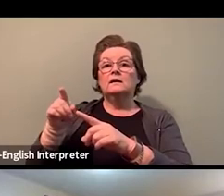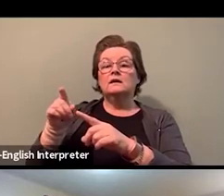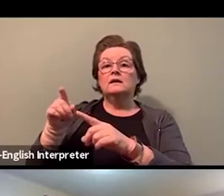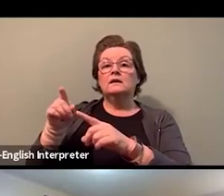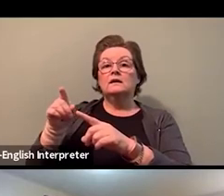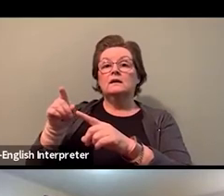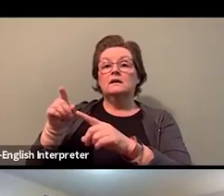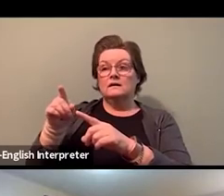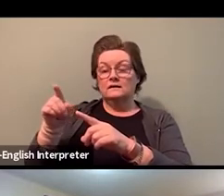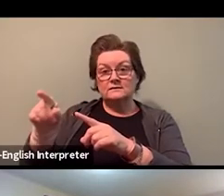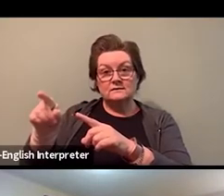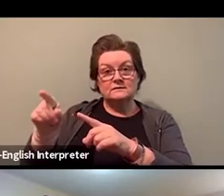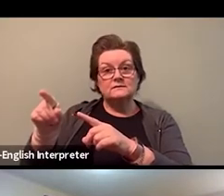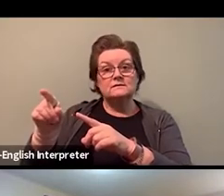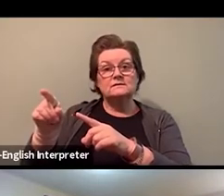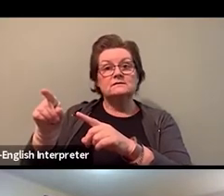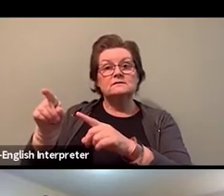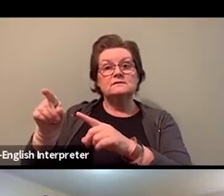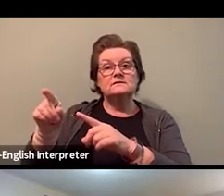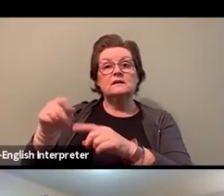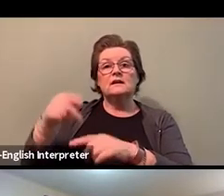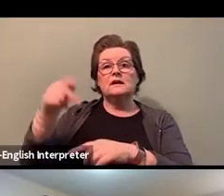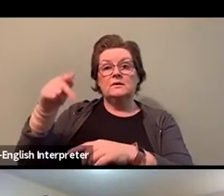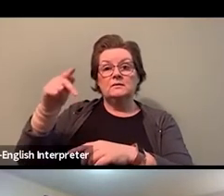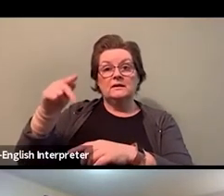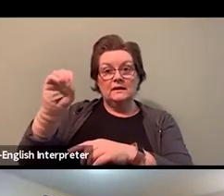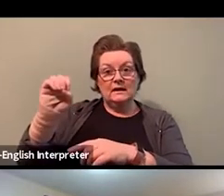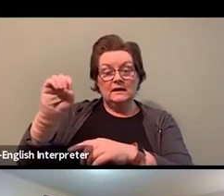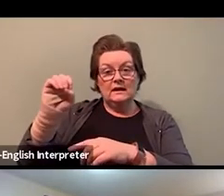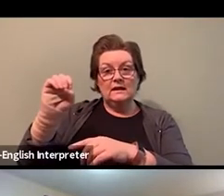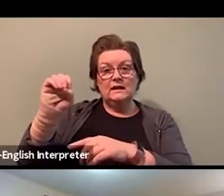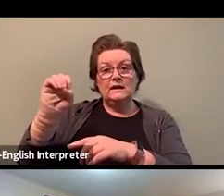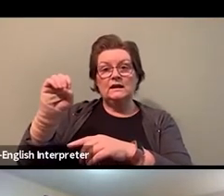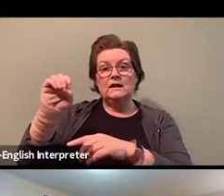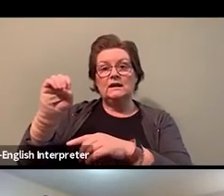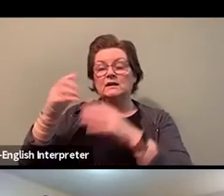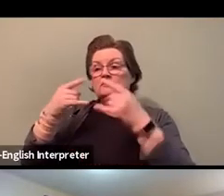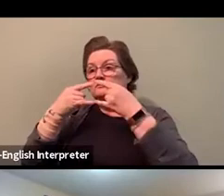with the person that's COVID-positive, and then the next room was the person that's COVID-negative, right?